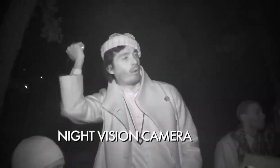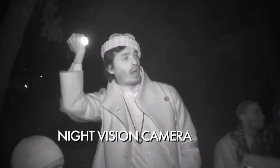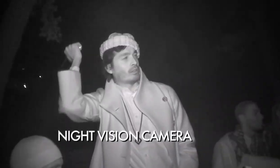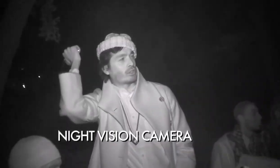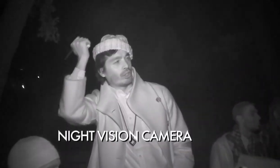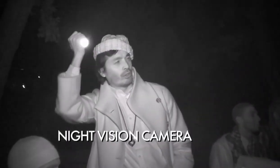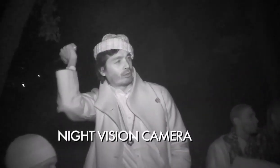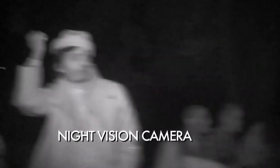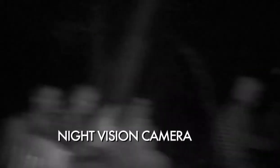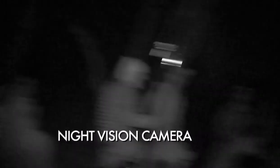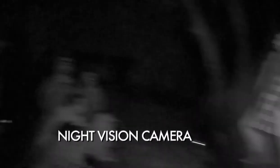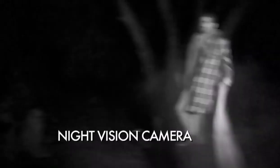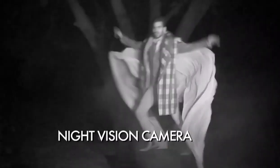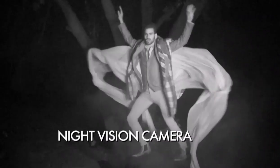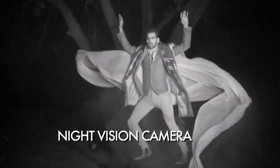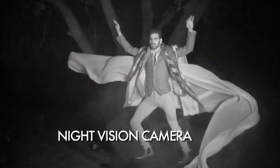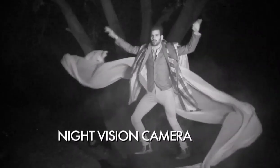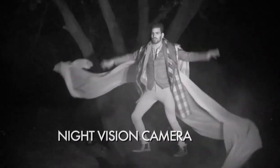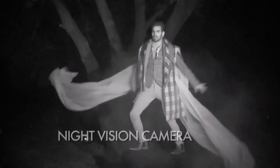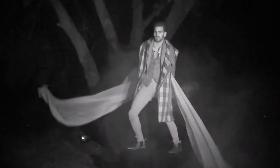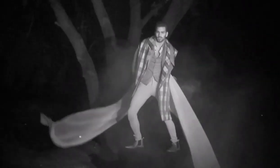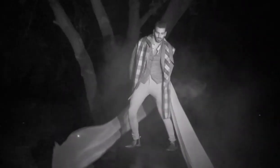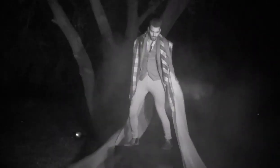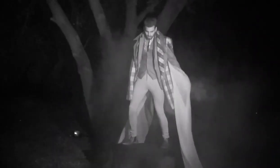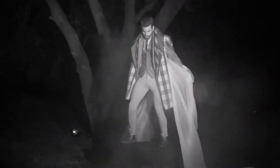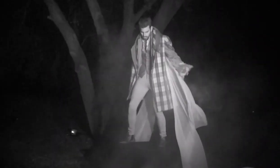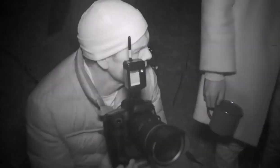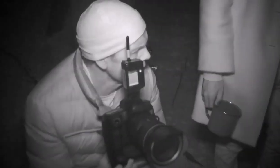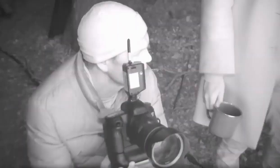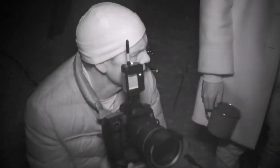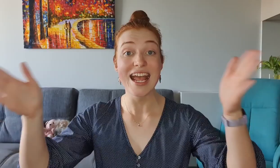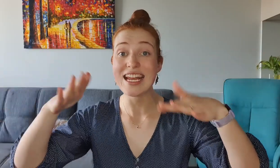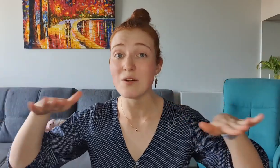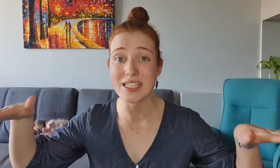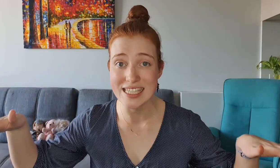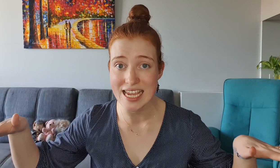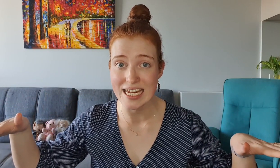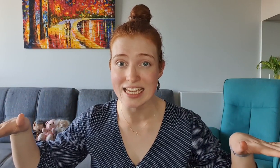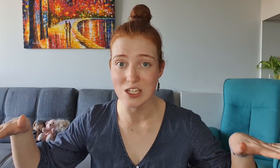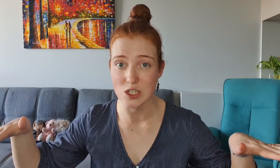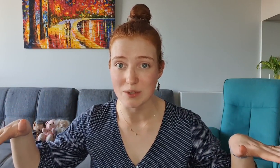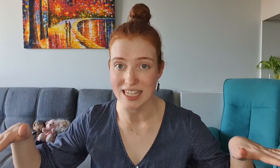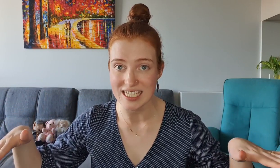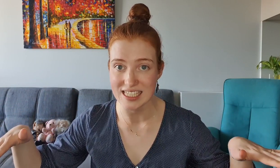One, two, three, hit it! He's not hitting his mark Anyone's seeing any issues with this?